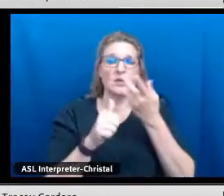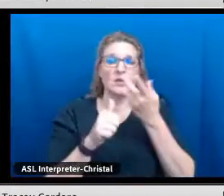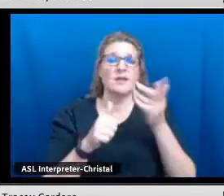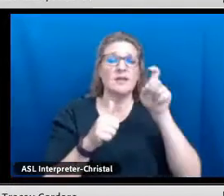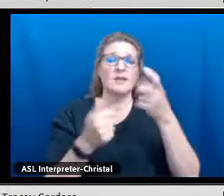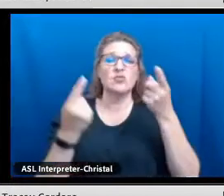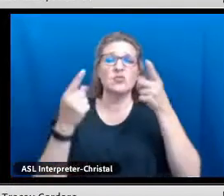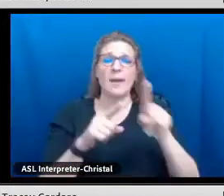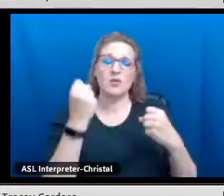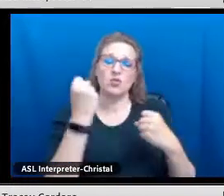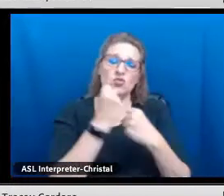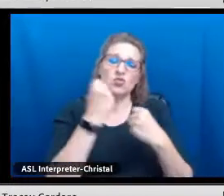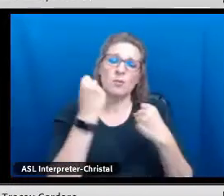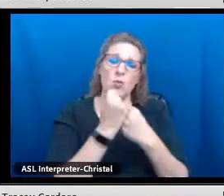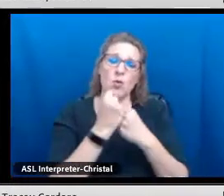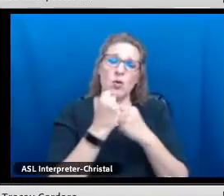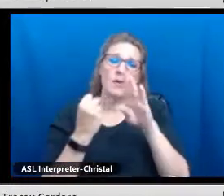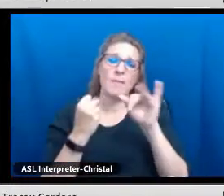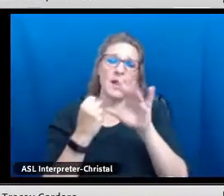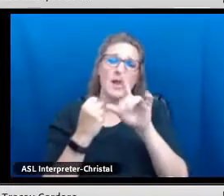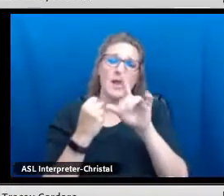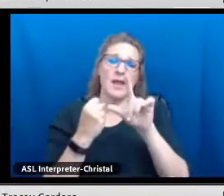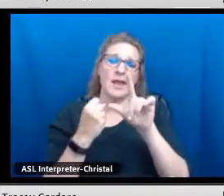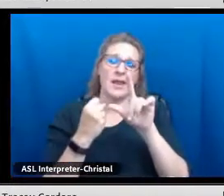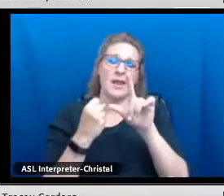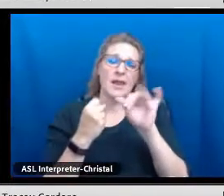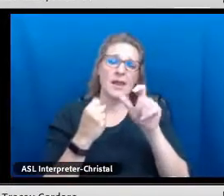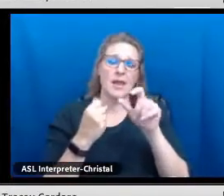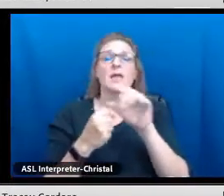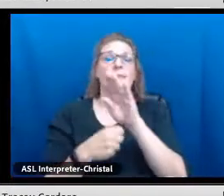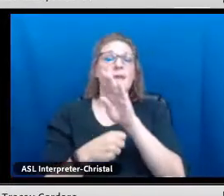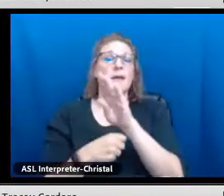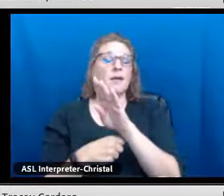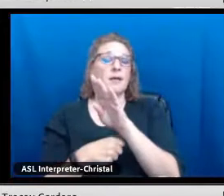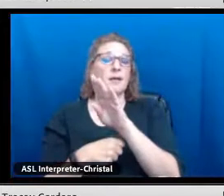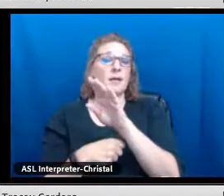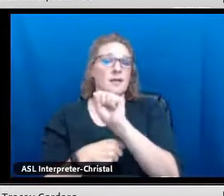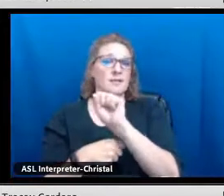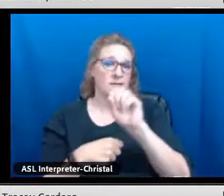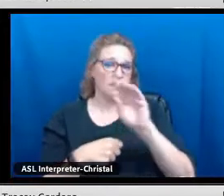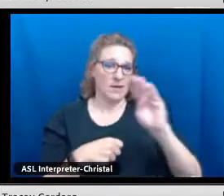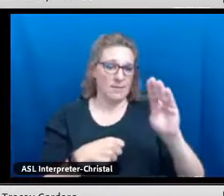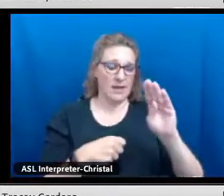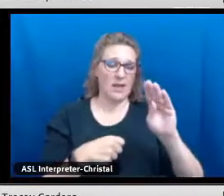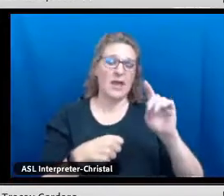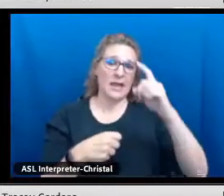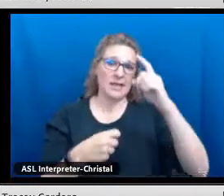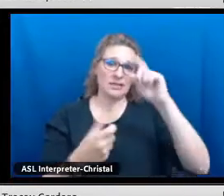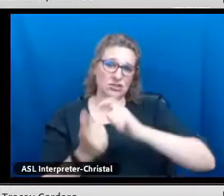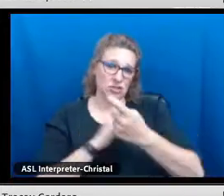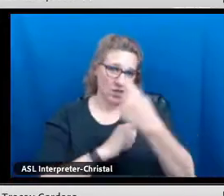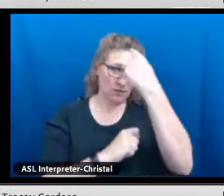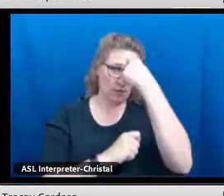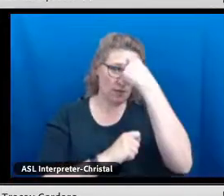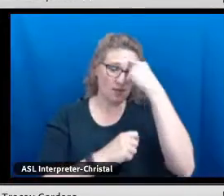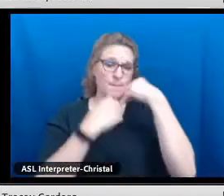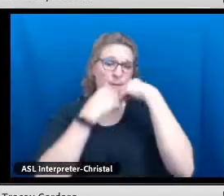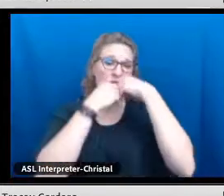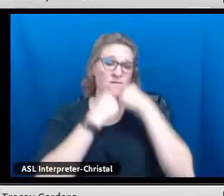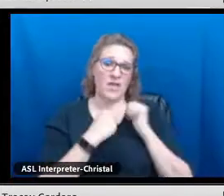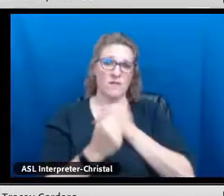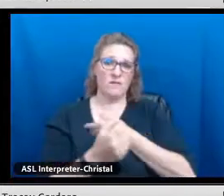The first thing that needs to happen to support these bilingual-biliteracy seals is a paradigm